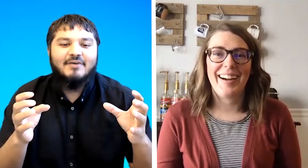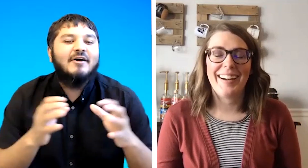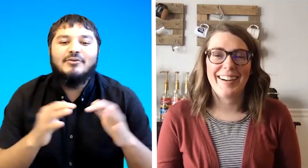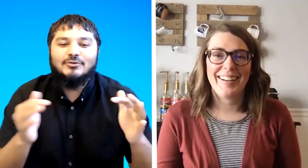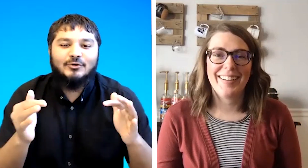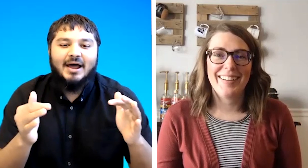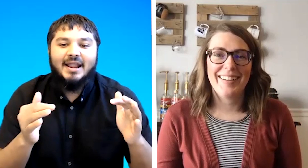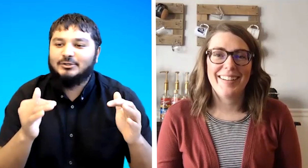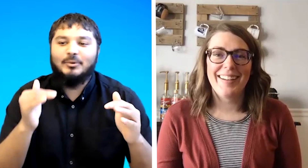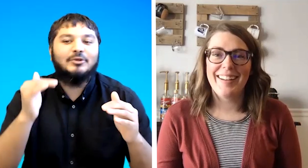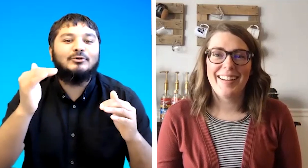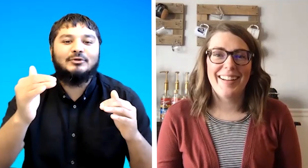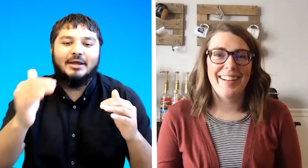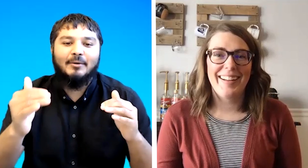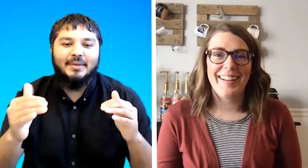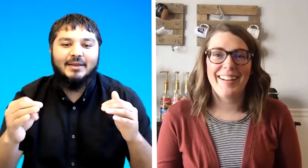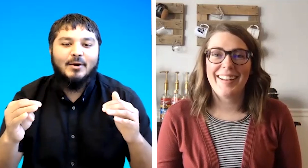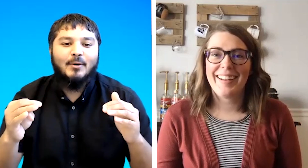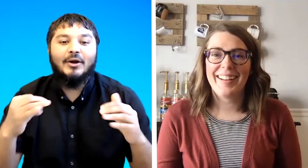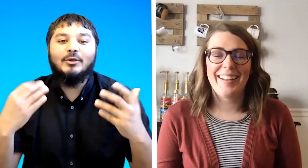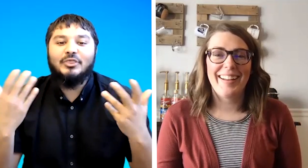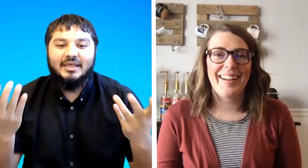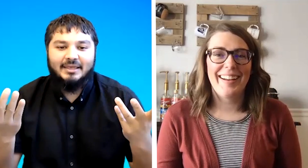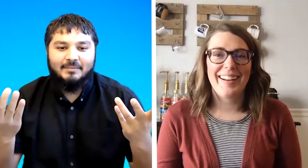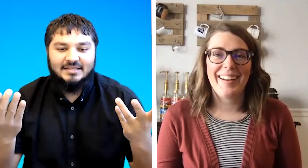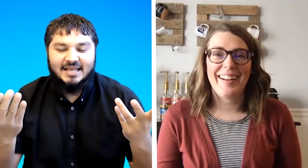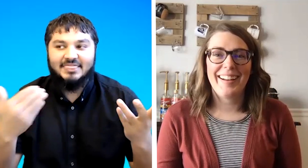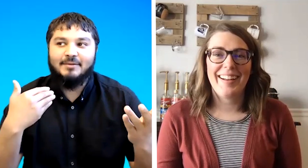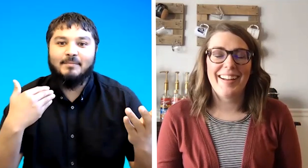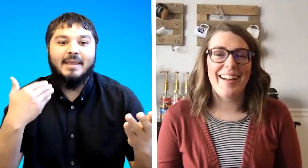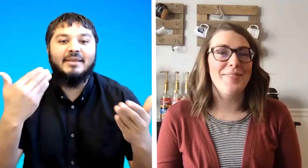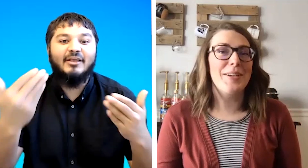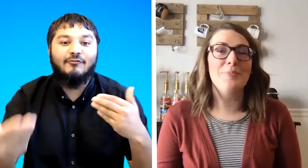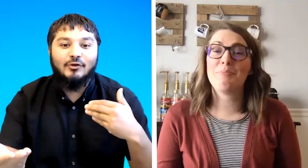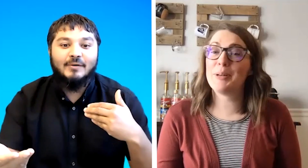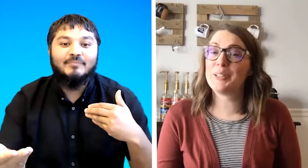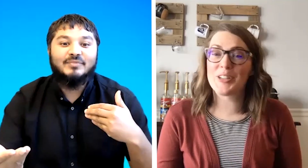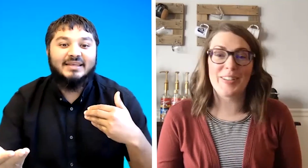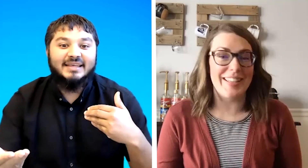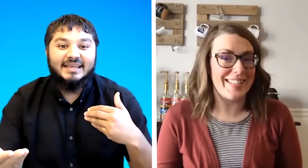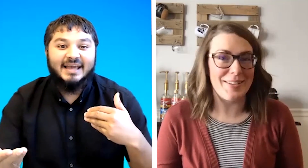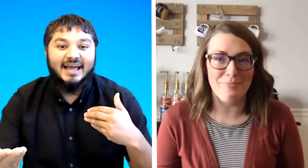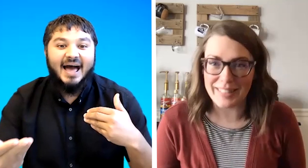very short and i just want you to tell me what you think it means and then maybe this completely